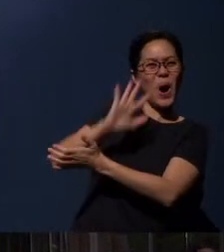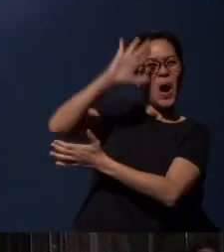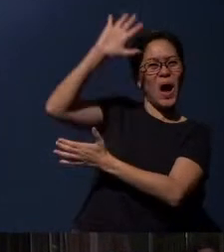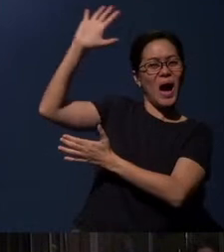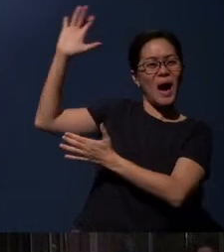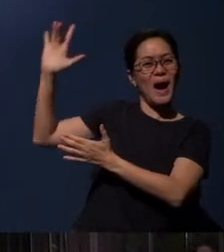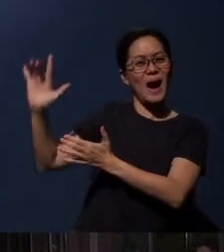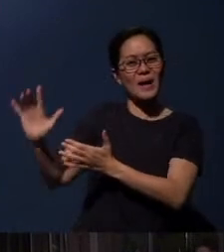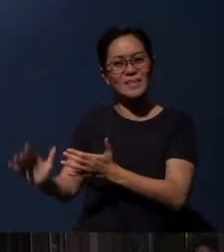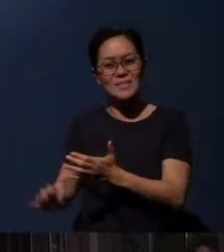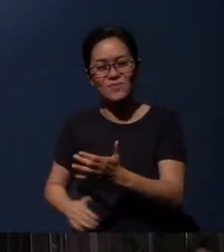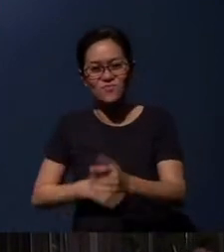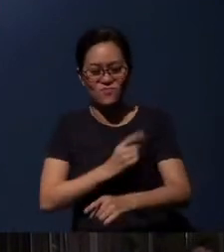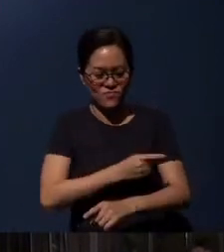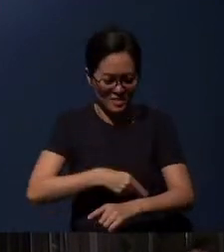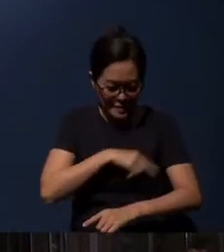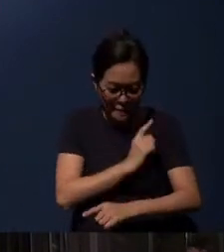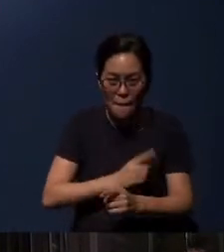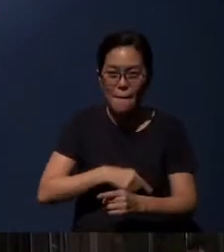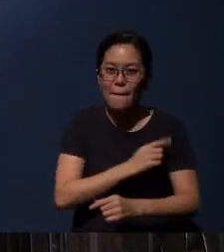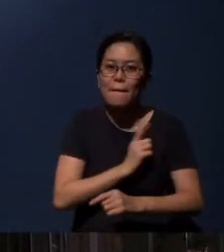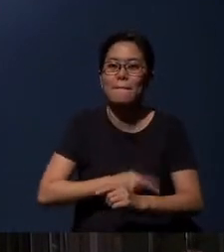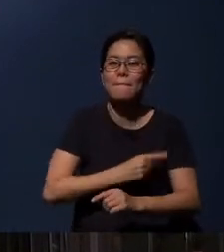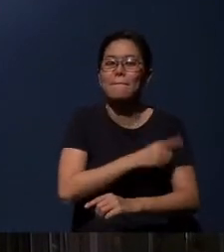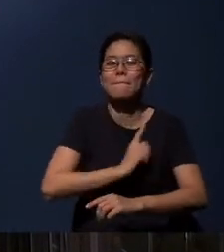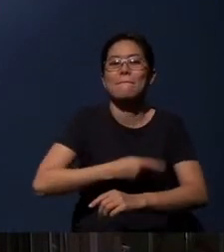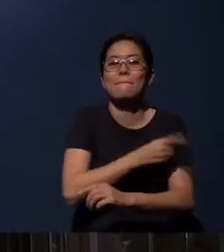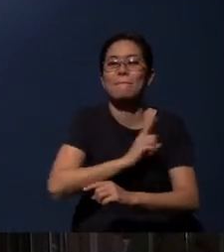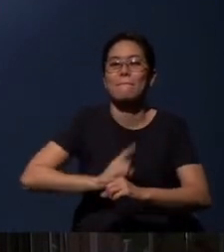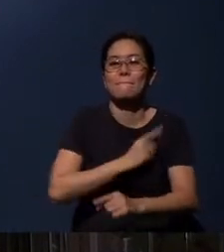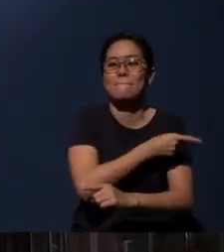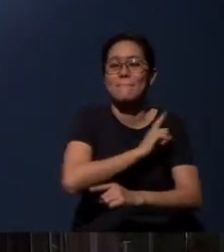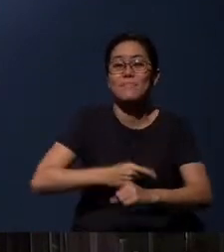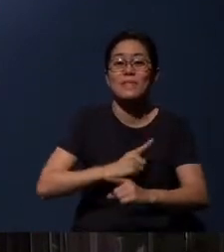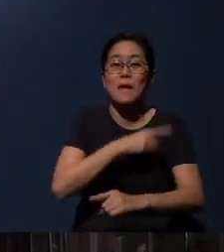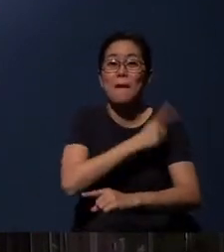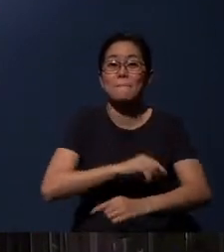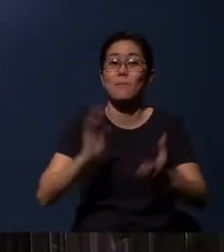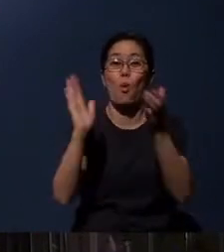Amen. Put your hands together.